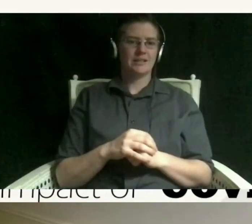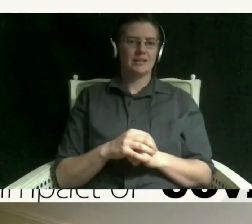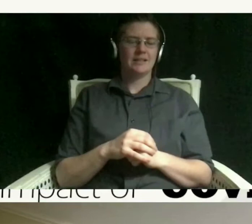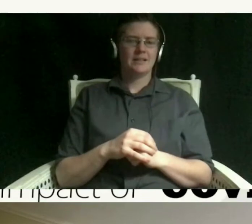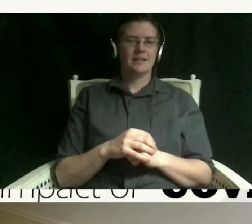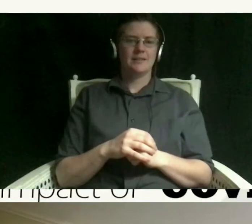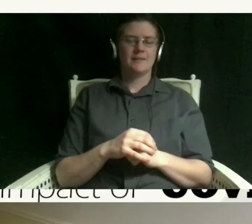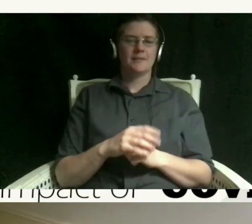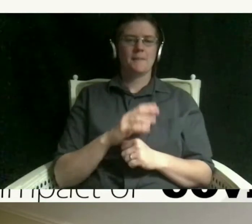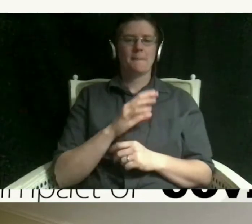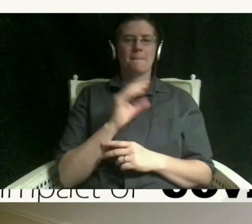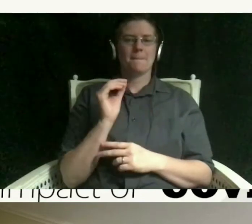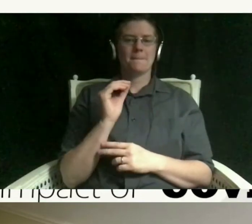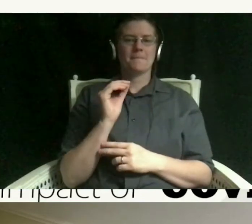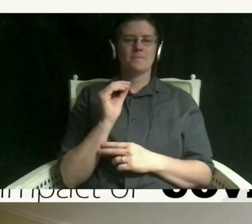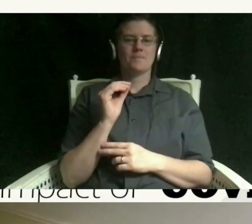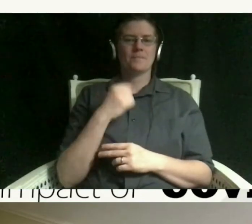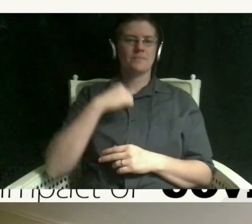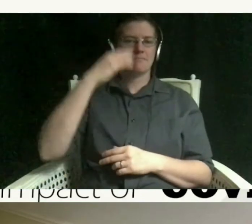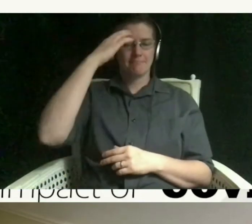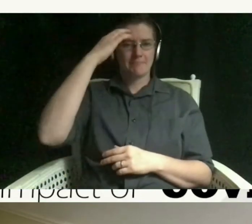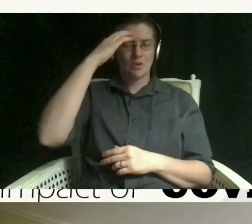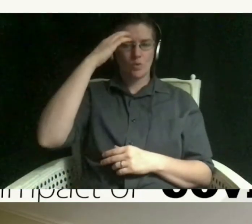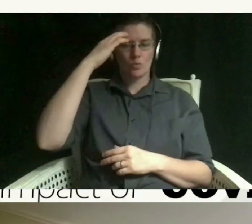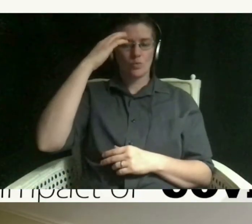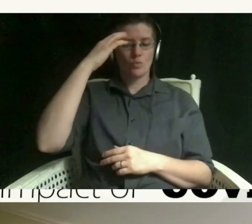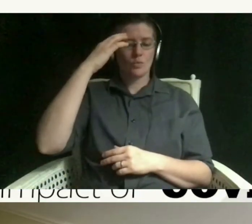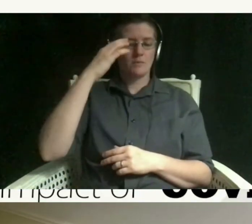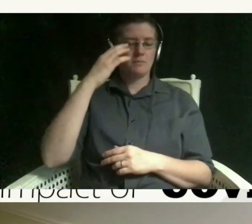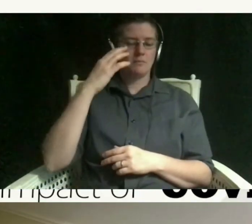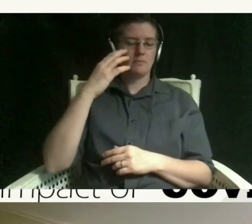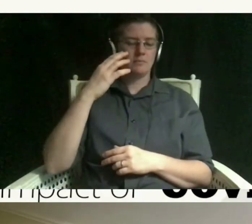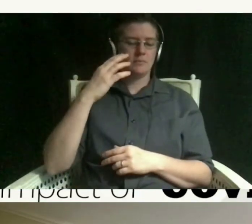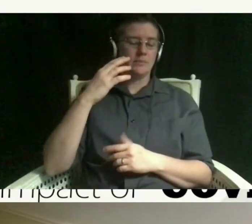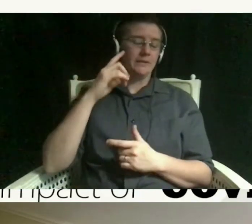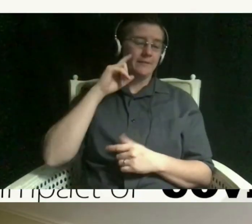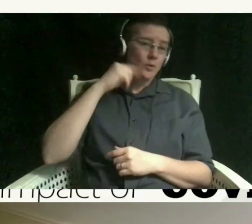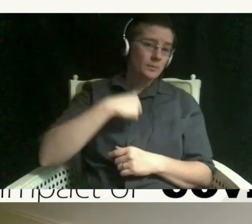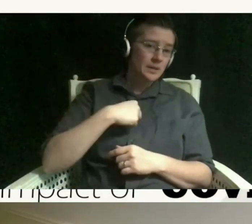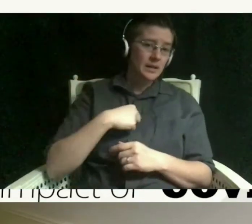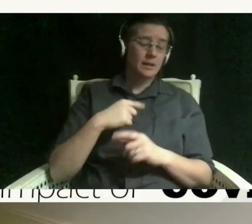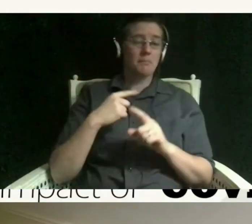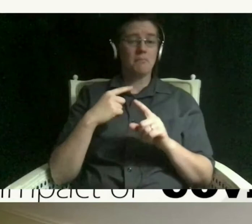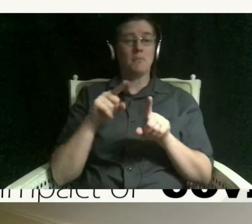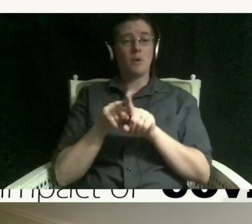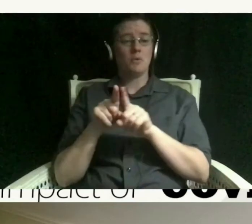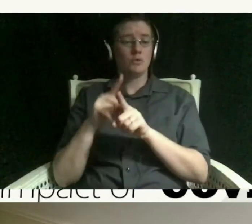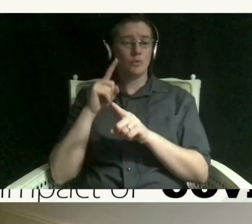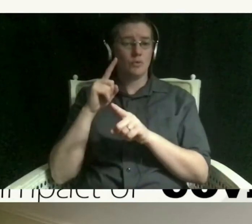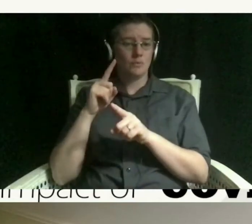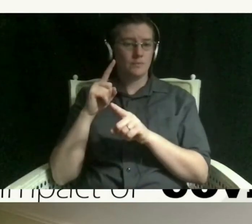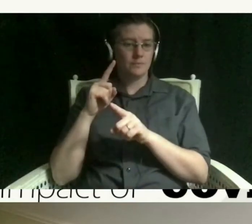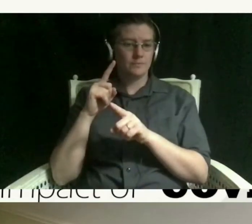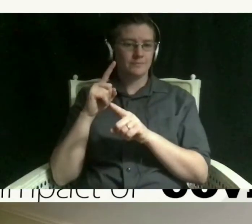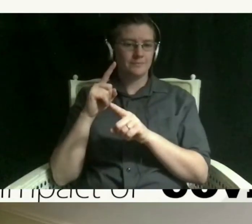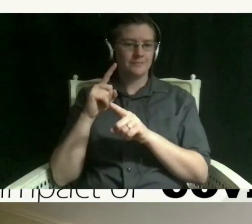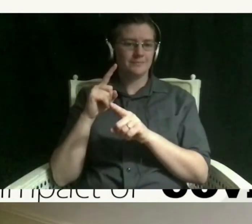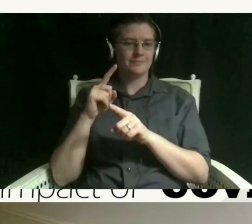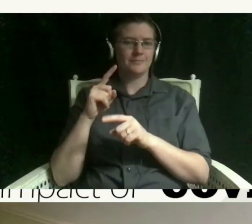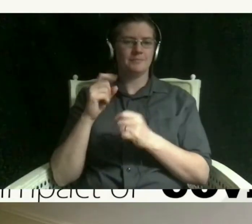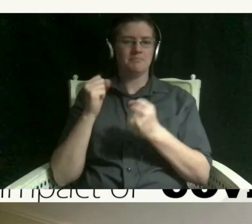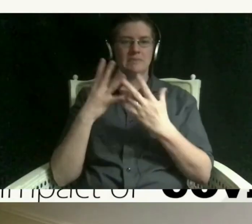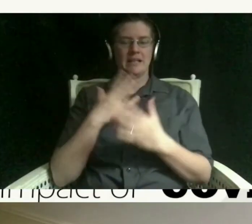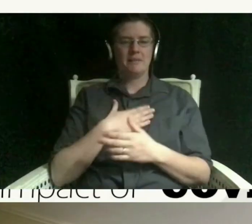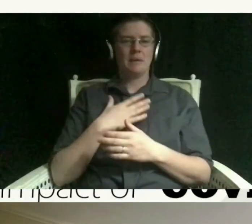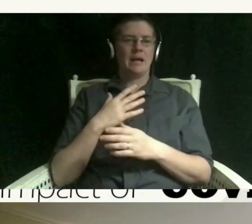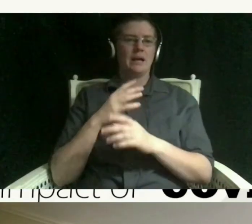know not only for me but a lot of my friends and my mentors they are pretty scared right now for